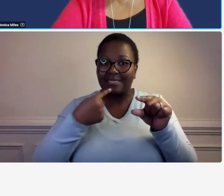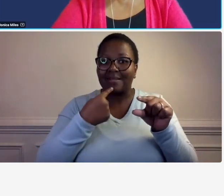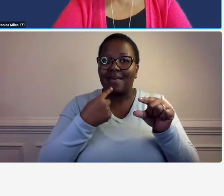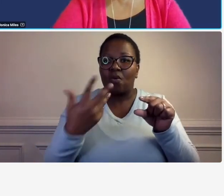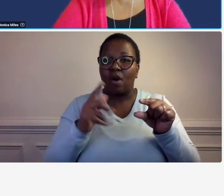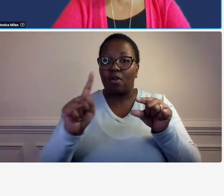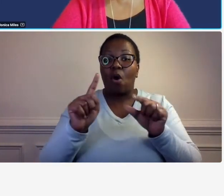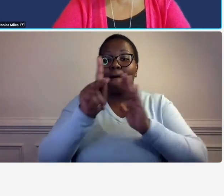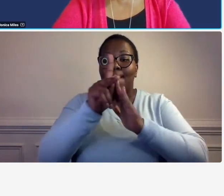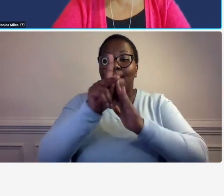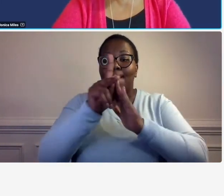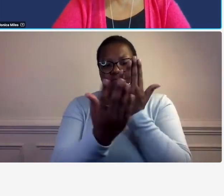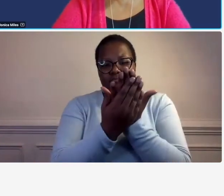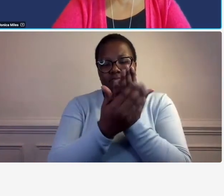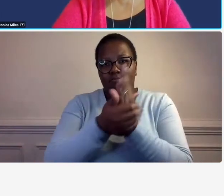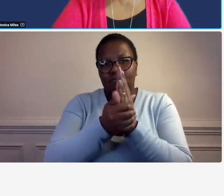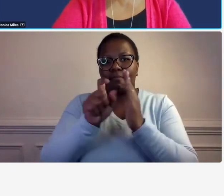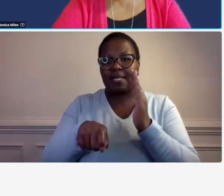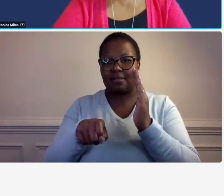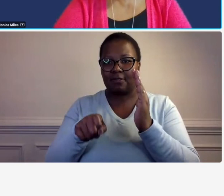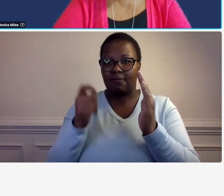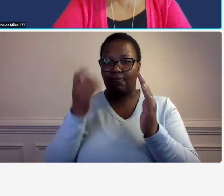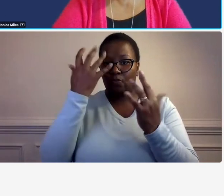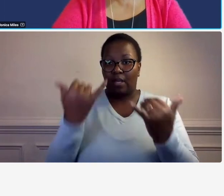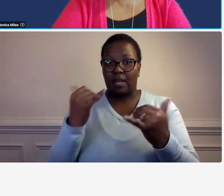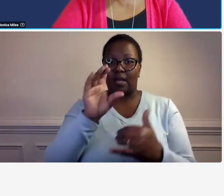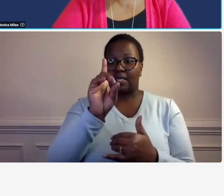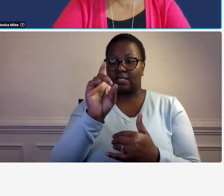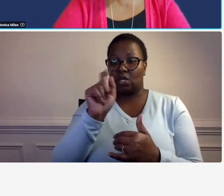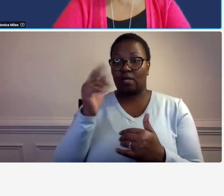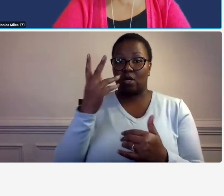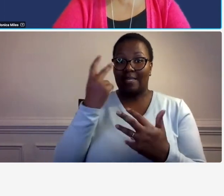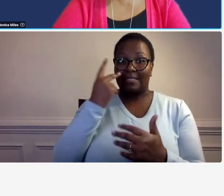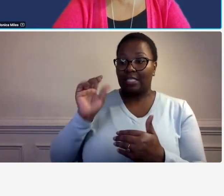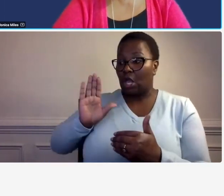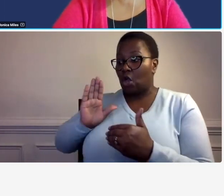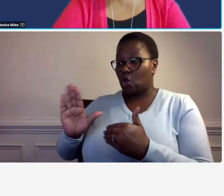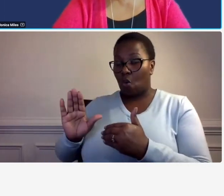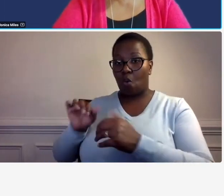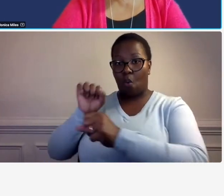because the dlt wants to see how do you operate in your unique environment and if there are any rules